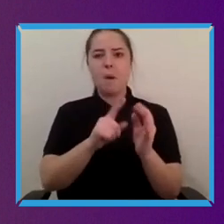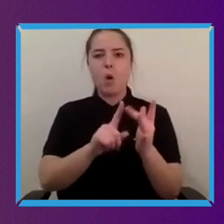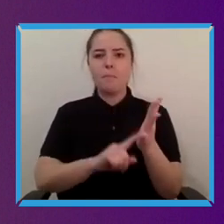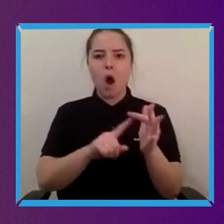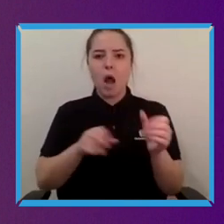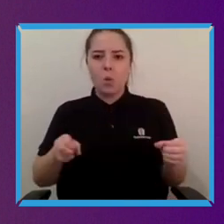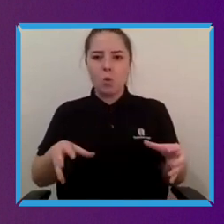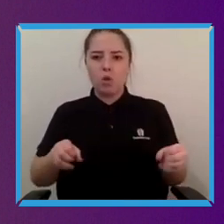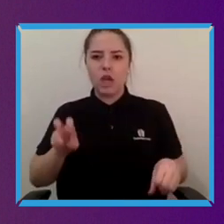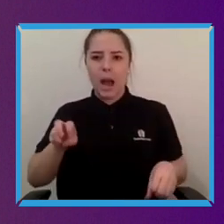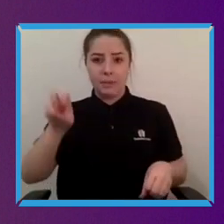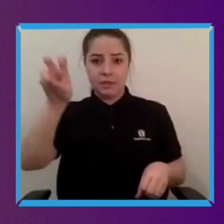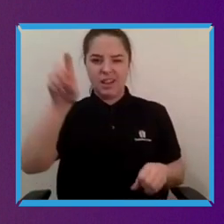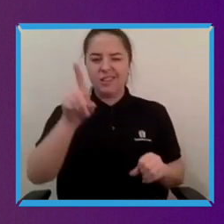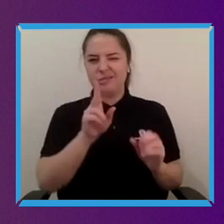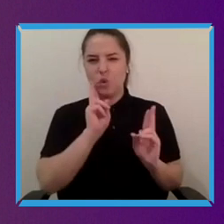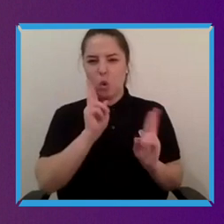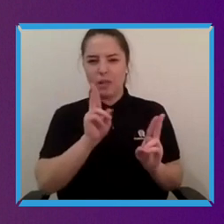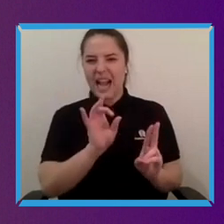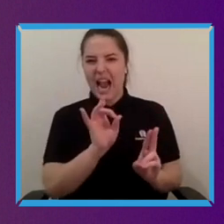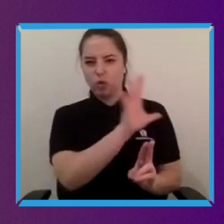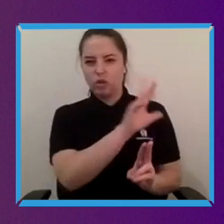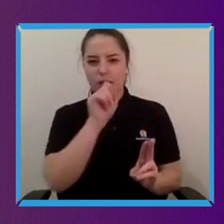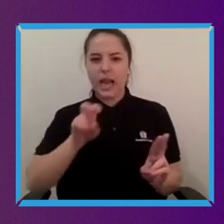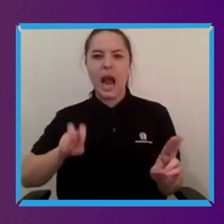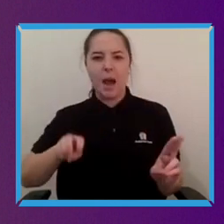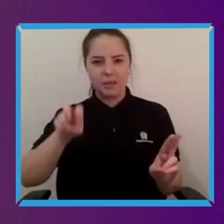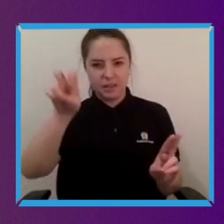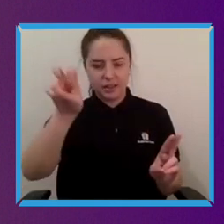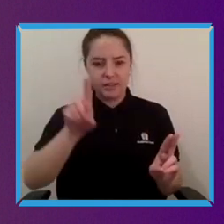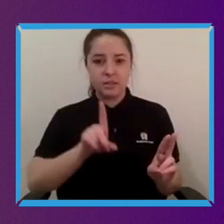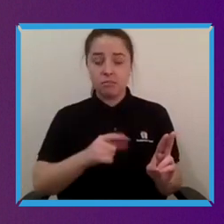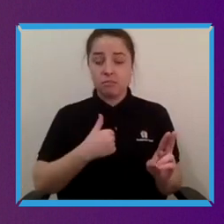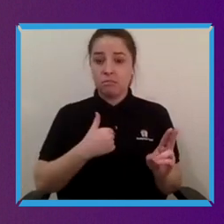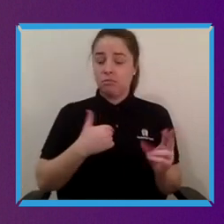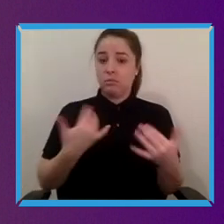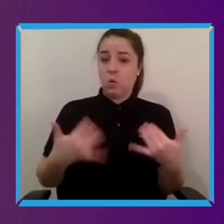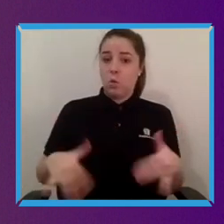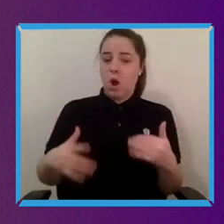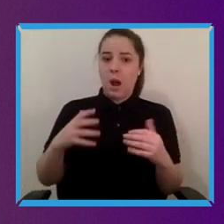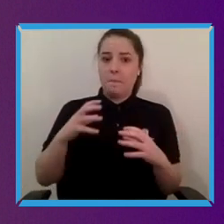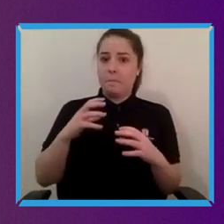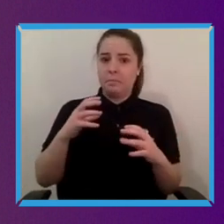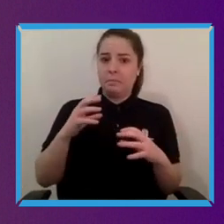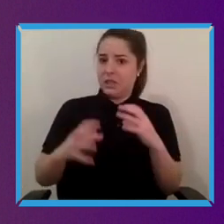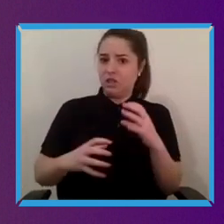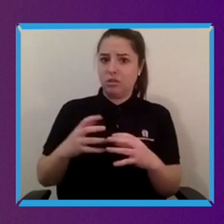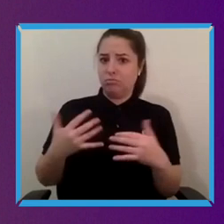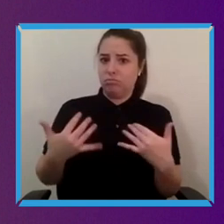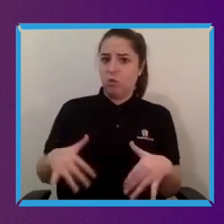outdoors and these are impressive machines and people have put a lot of effort into them they're very ingenious.